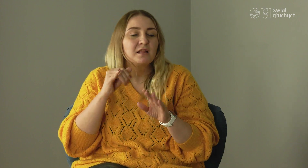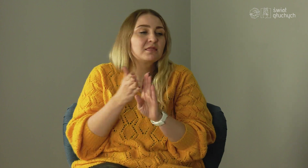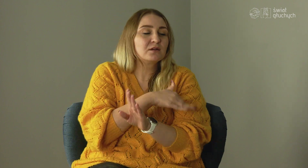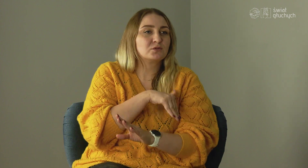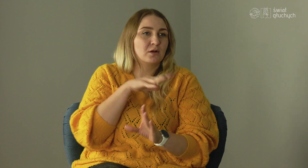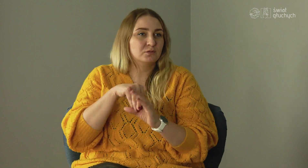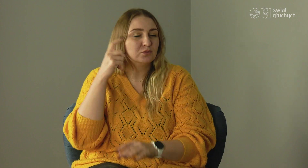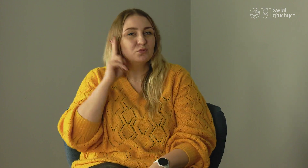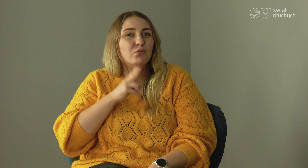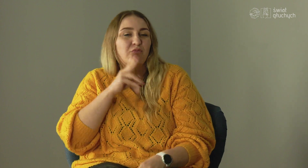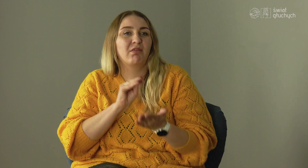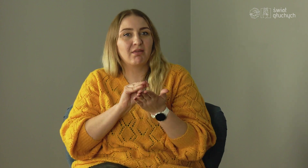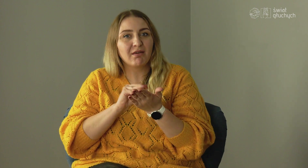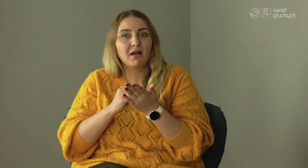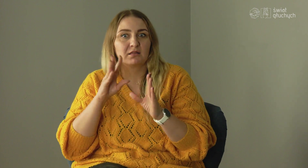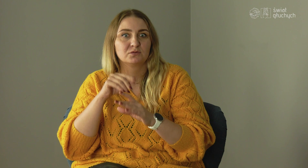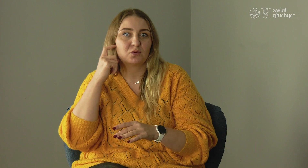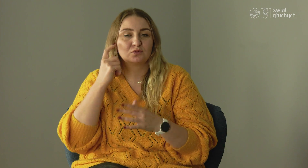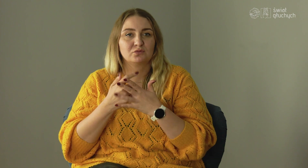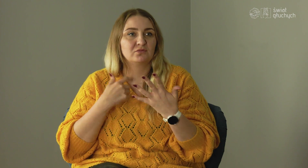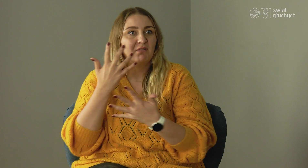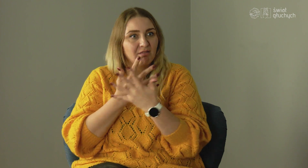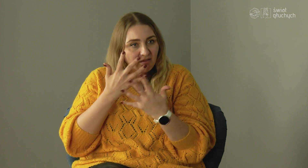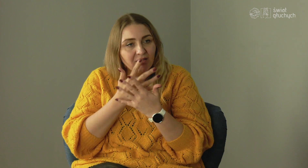I had previously attended schools for the deaf, and here suddenly hearing people.